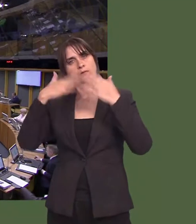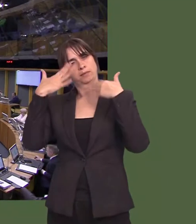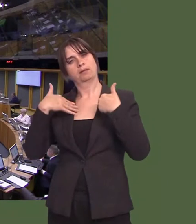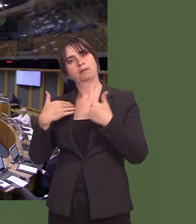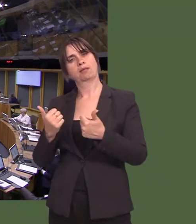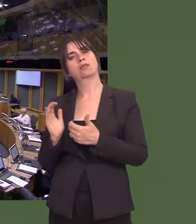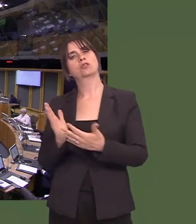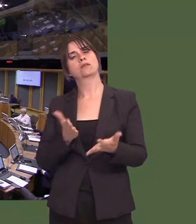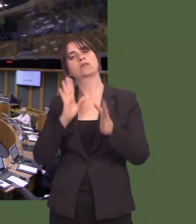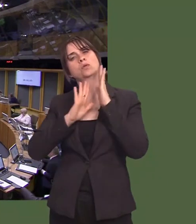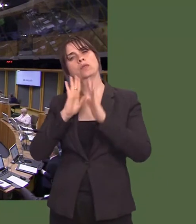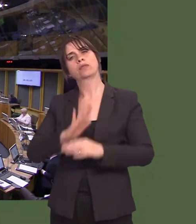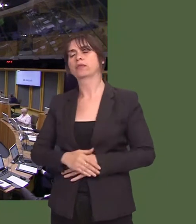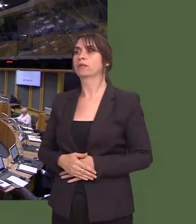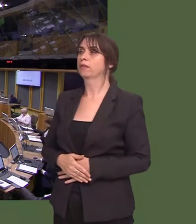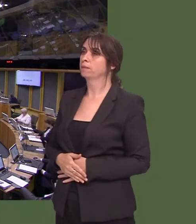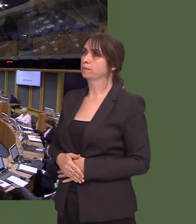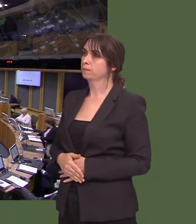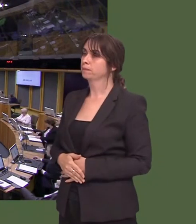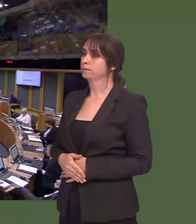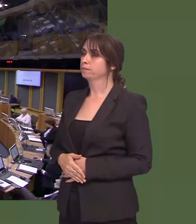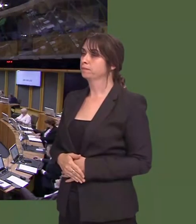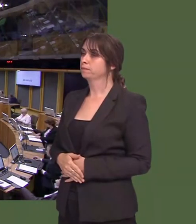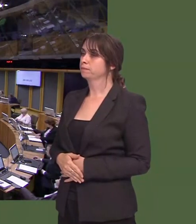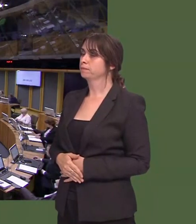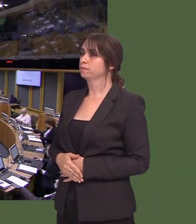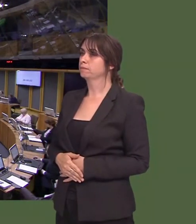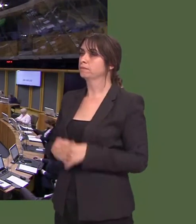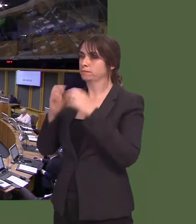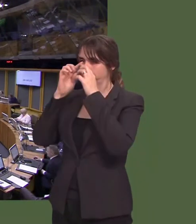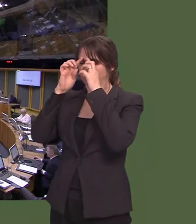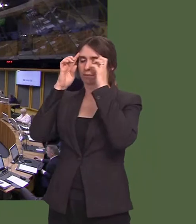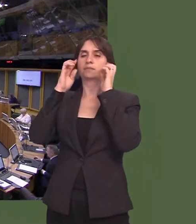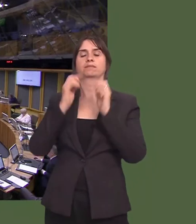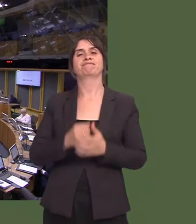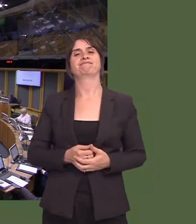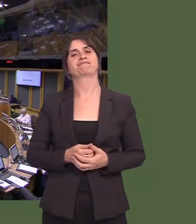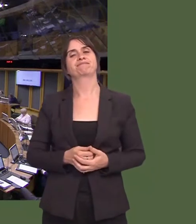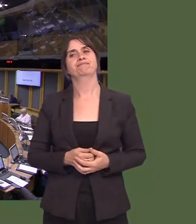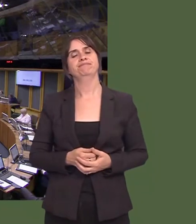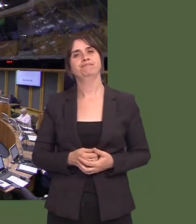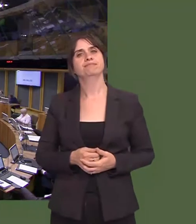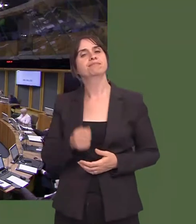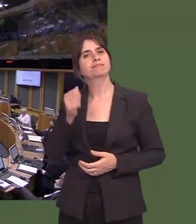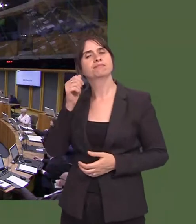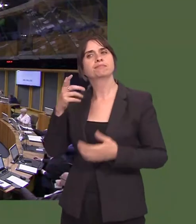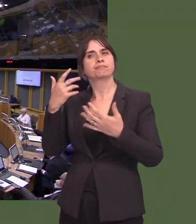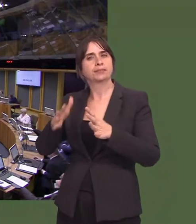OAQ(5)0656(FM)W Carwyn Jones: Erbyn hyn, rydym niín gweld effaith y rhaglen o welliannau sydd ar y gweill fel rhan o ëLaw yn Llaw at Iechyd Meddwlí,